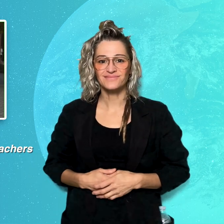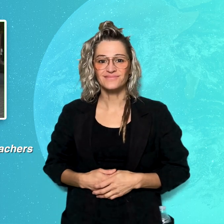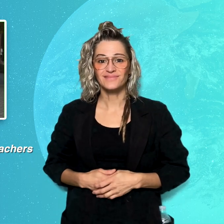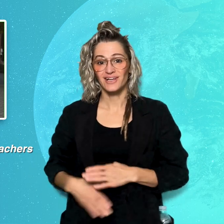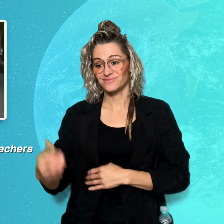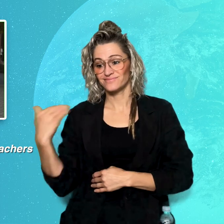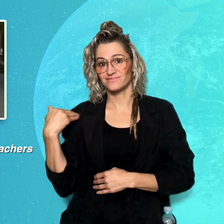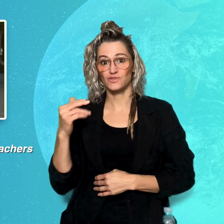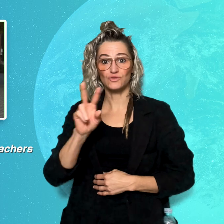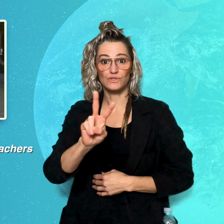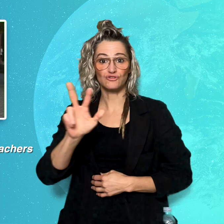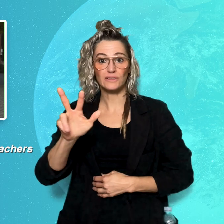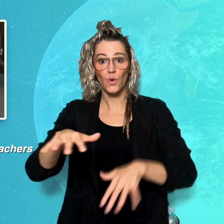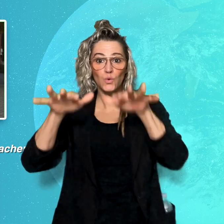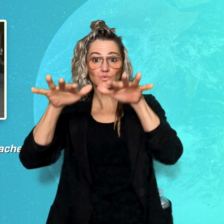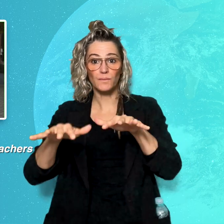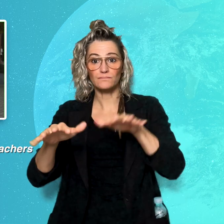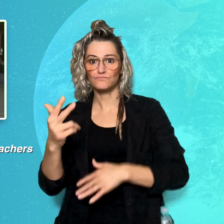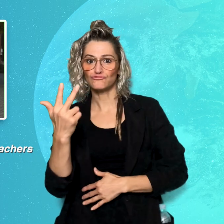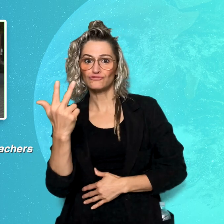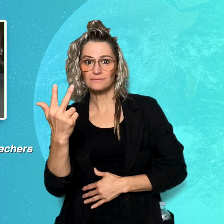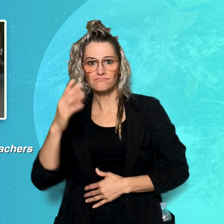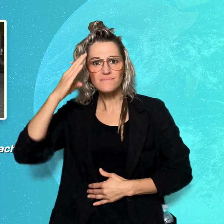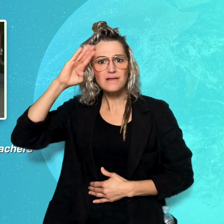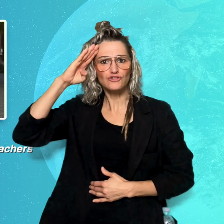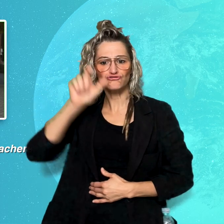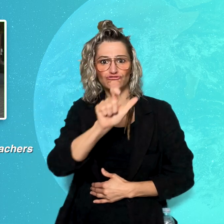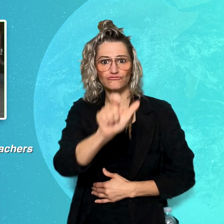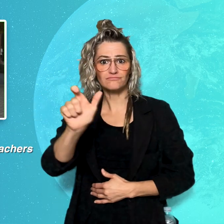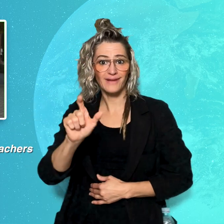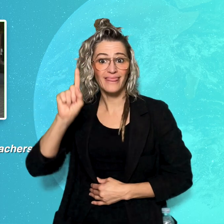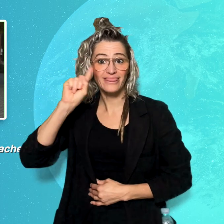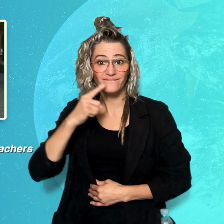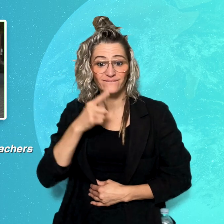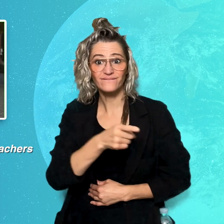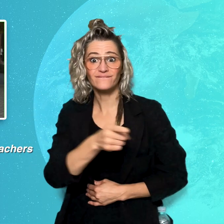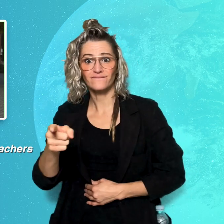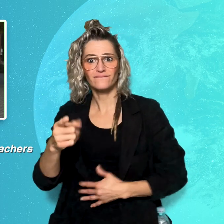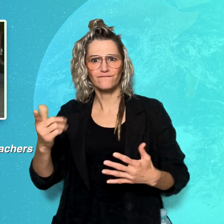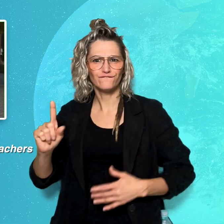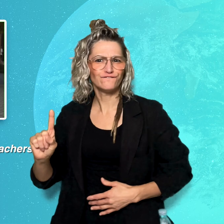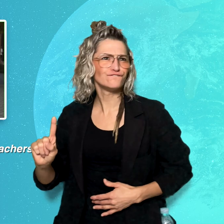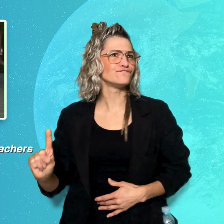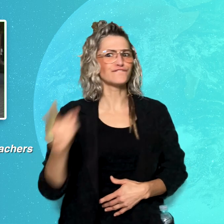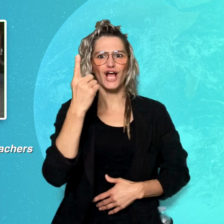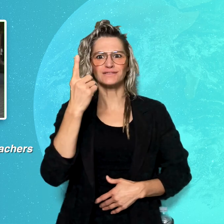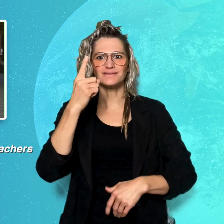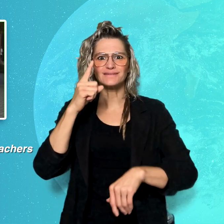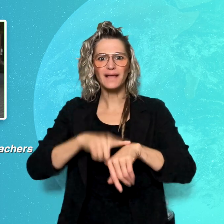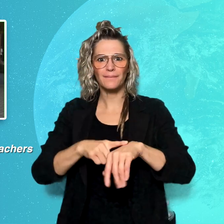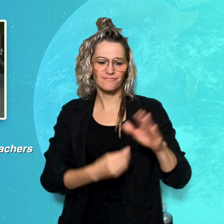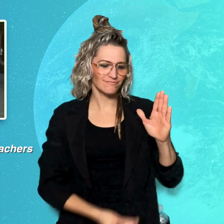On October 23rd, three Irish Deaf people made history by becoming